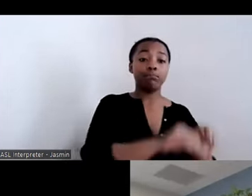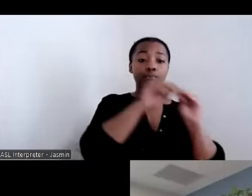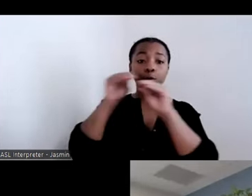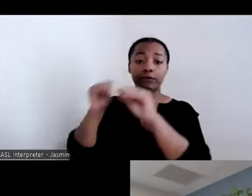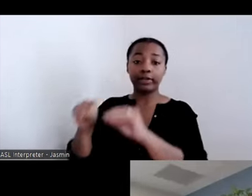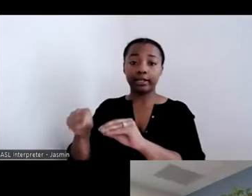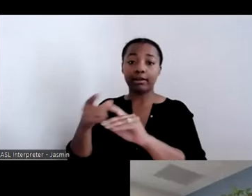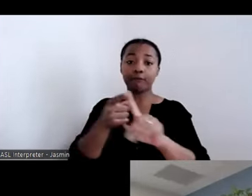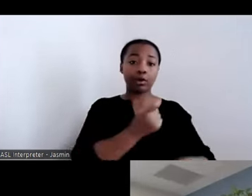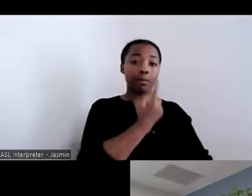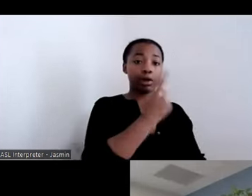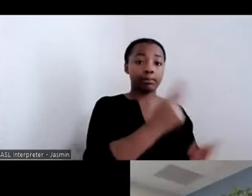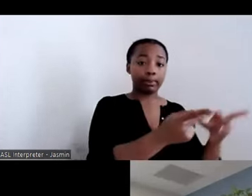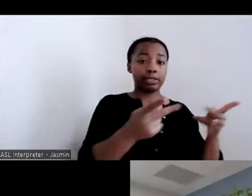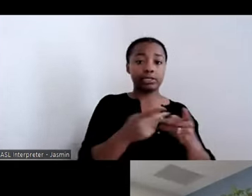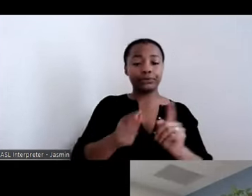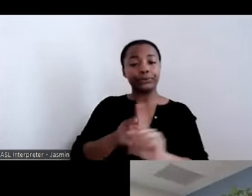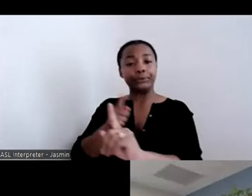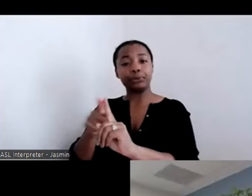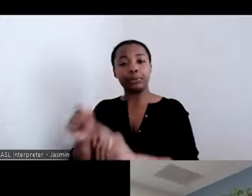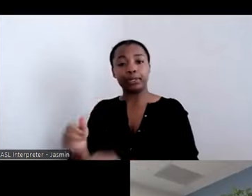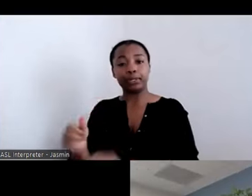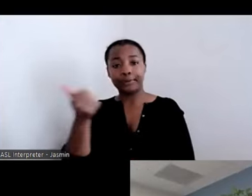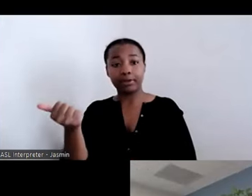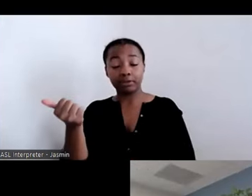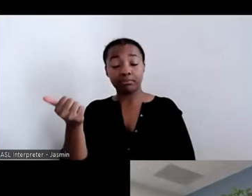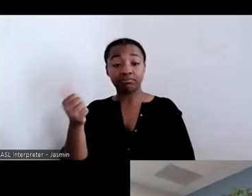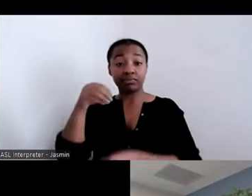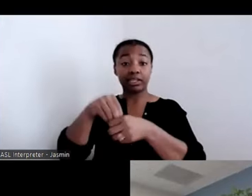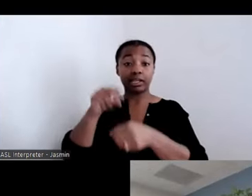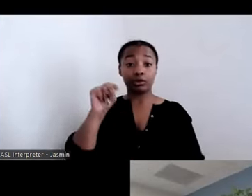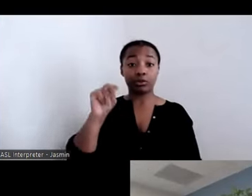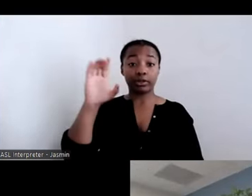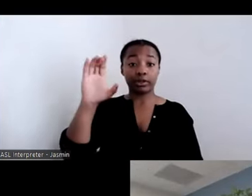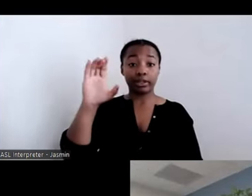In North Carolina we call these individuals consumers. We do not call